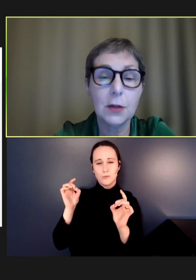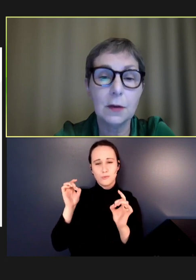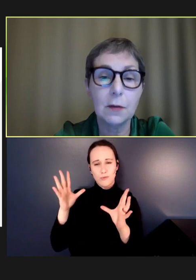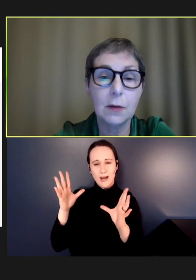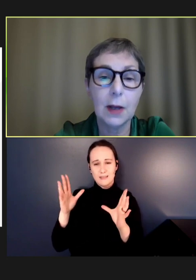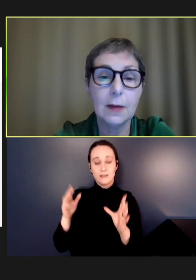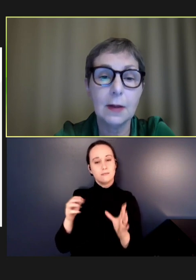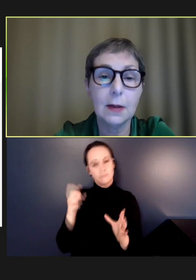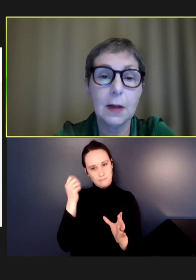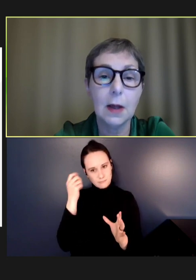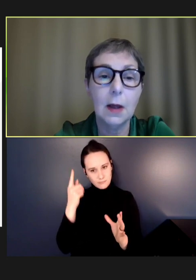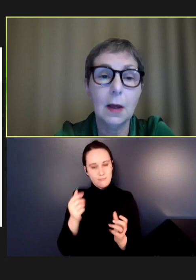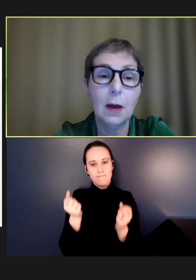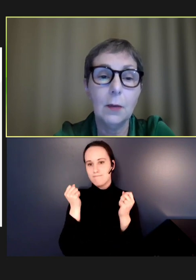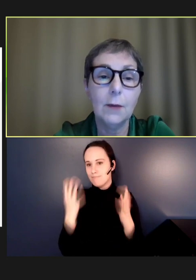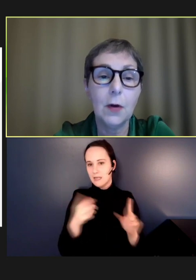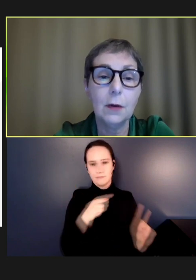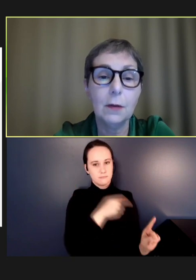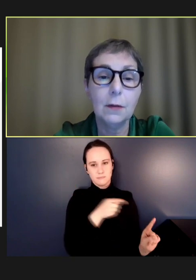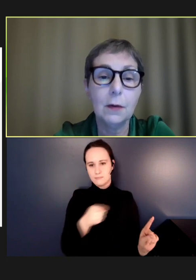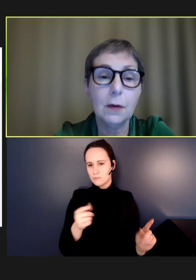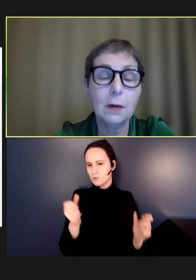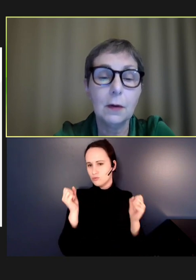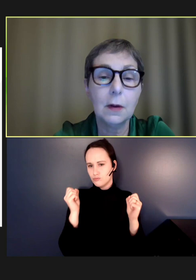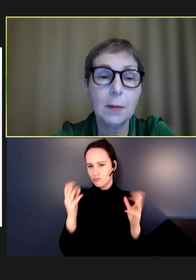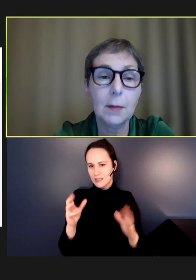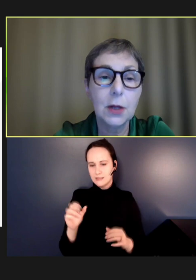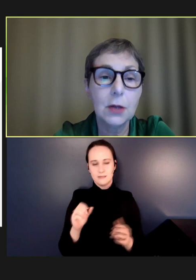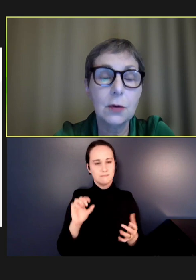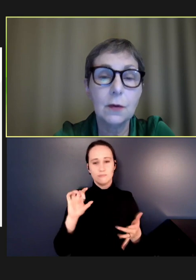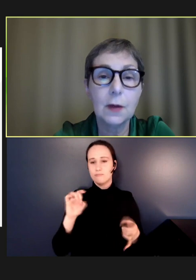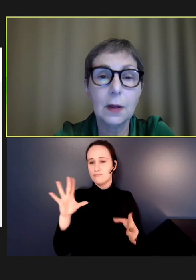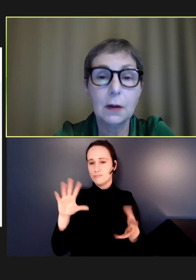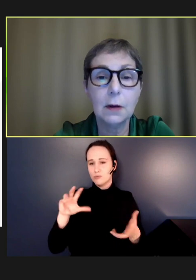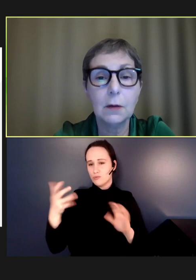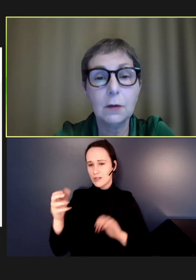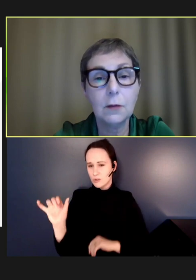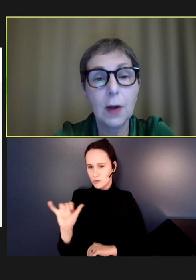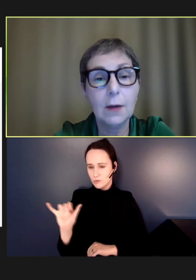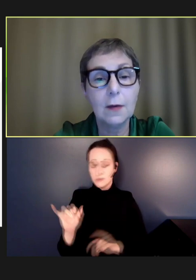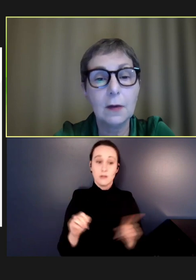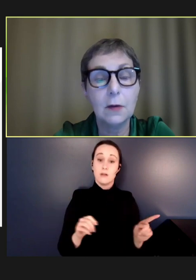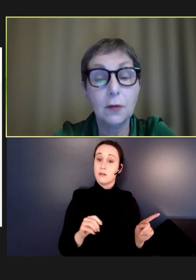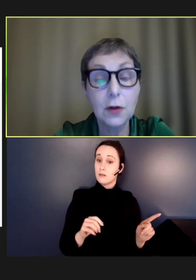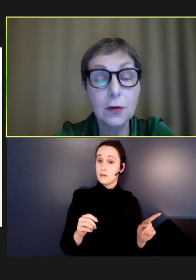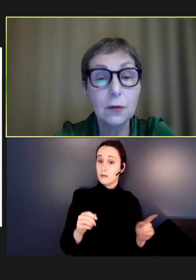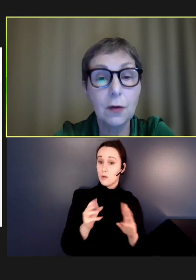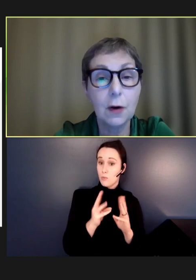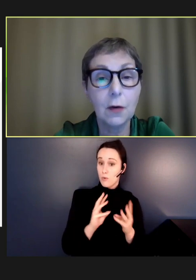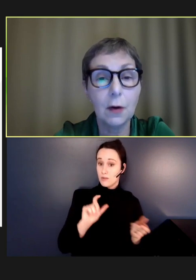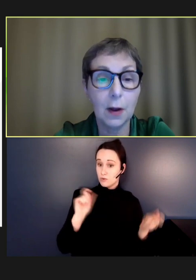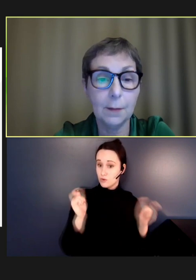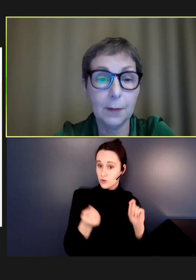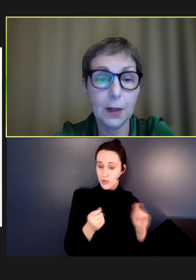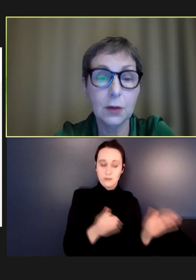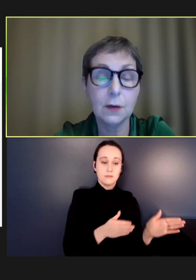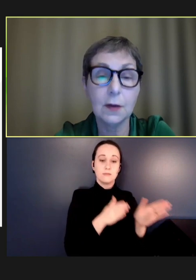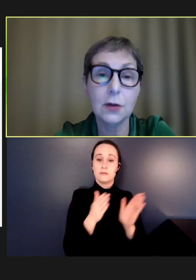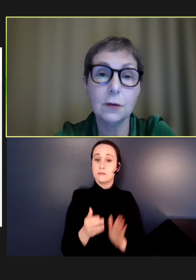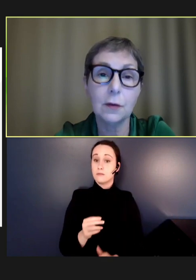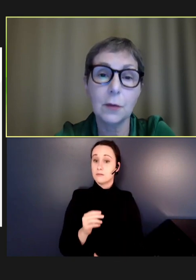interrelated. We've got climate change causing droughts and nutritional issues in children, which